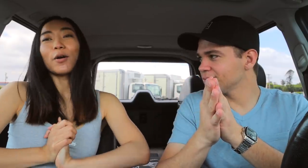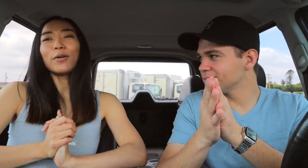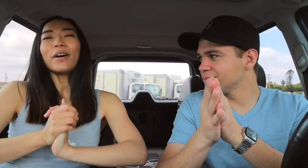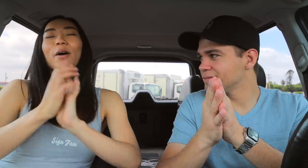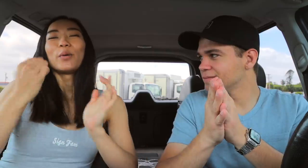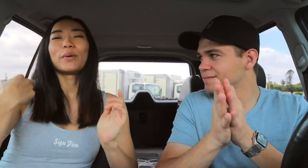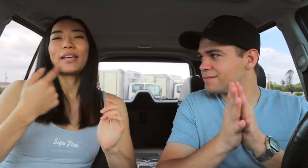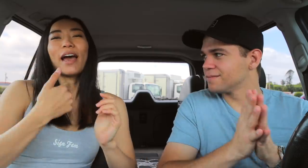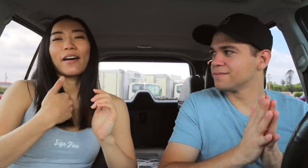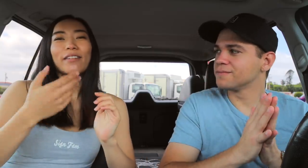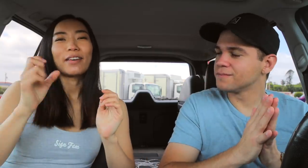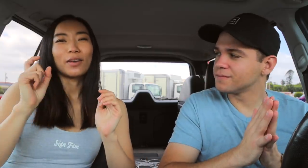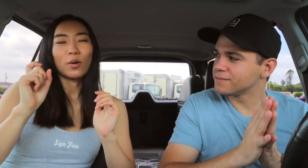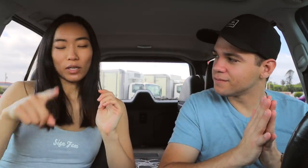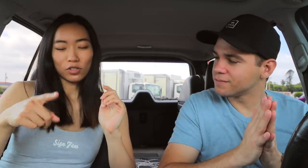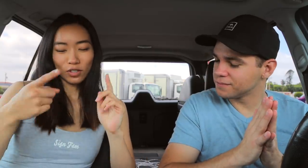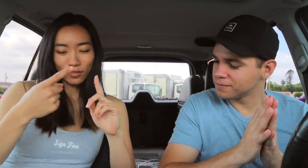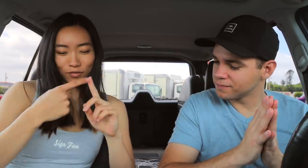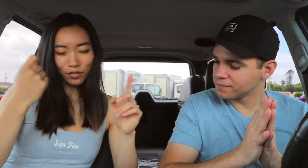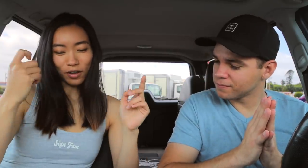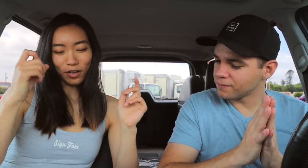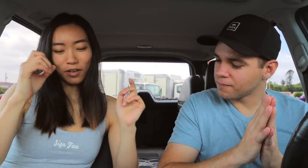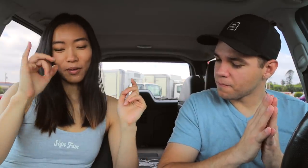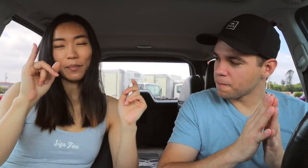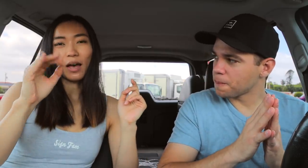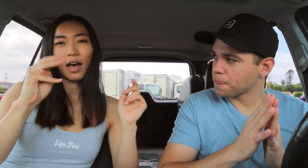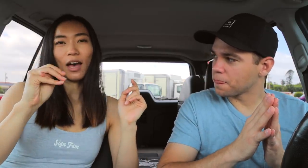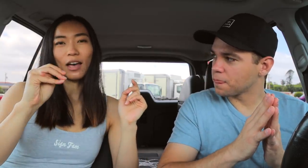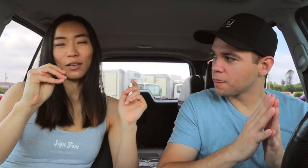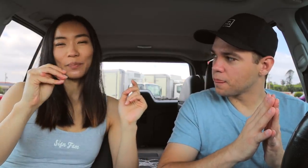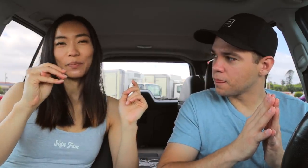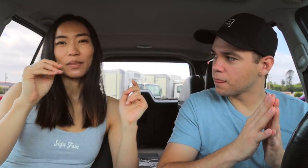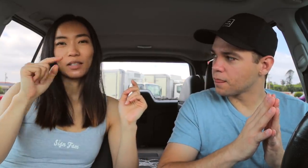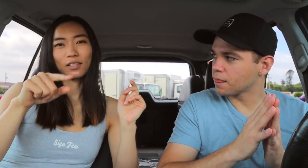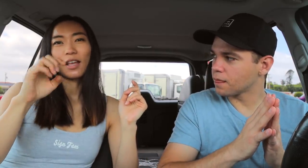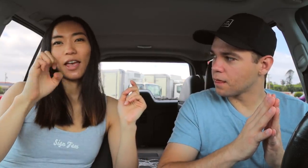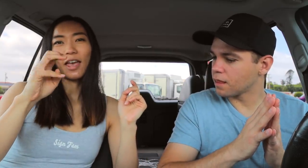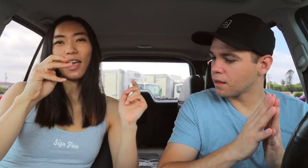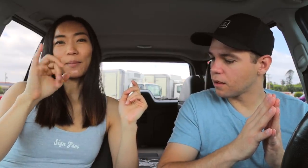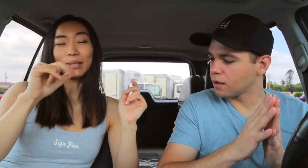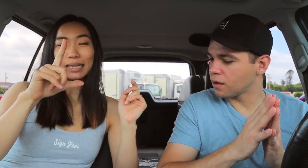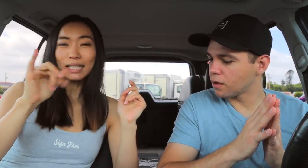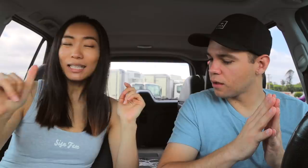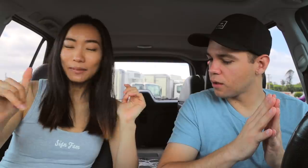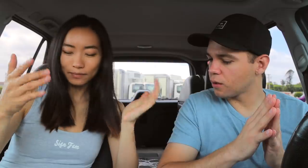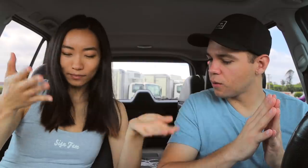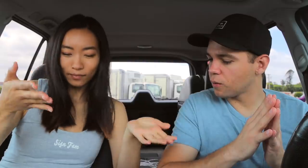So we have a question from, Im.emilyy.